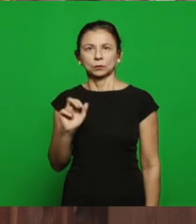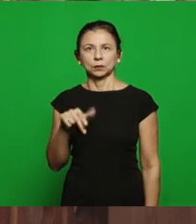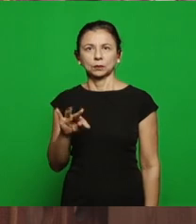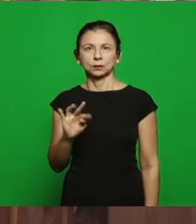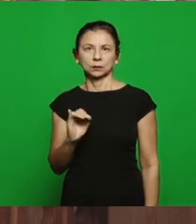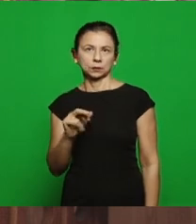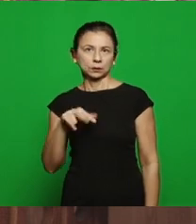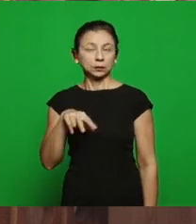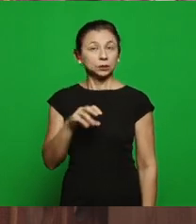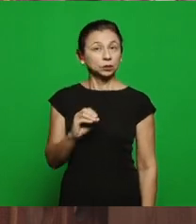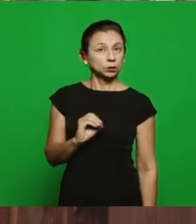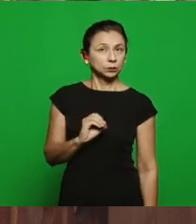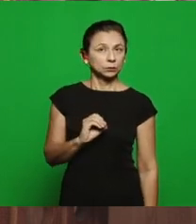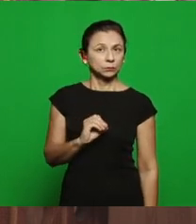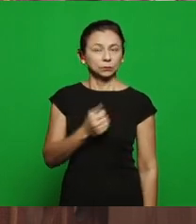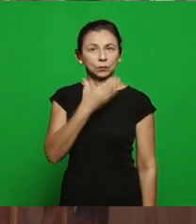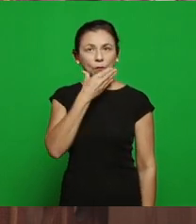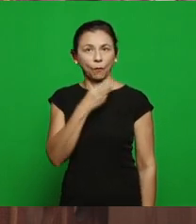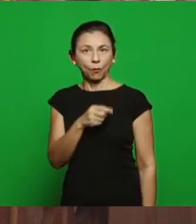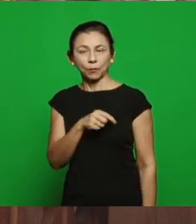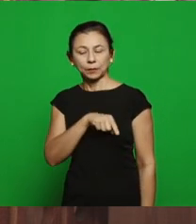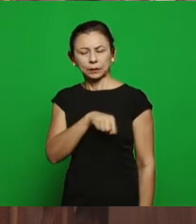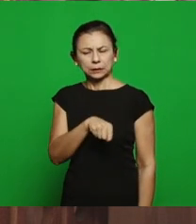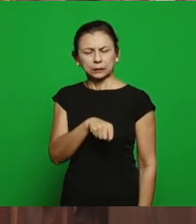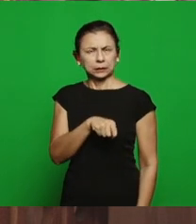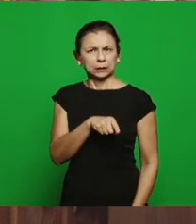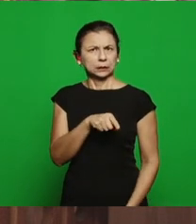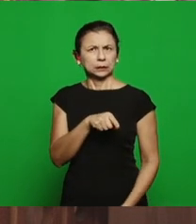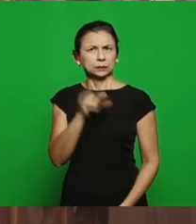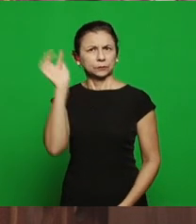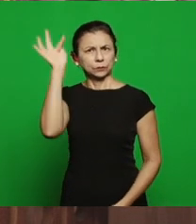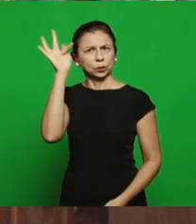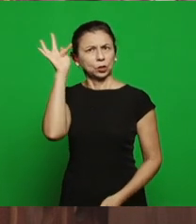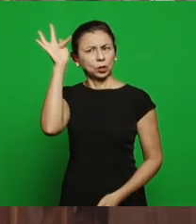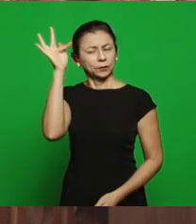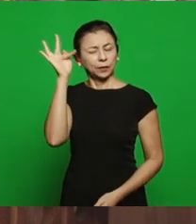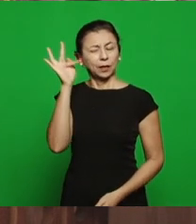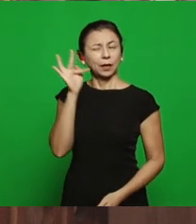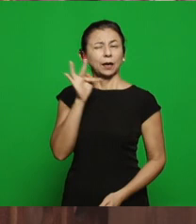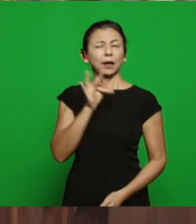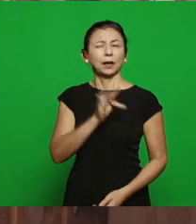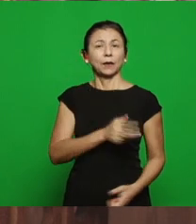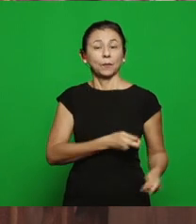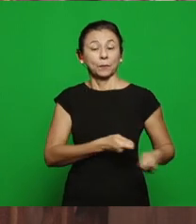that killed here in the church of Smyrna, we’ll join the rest, what was left here